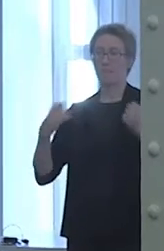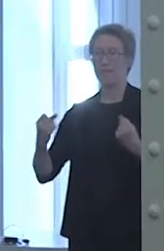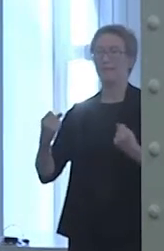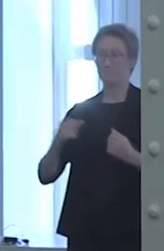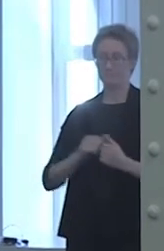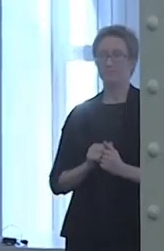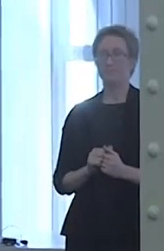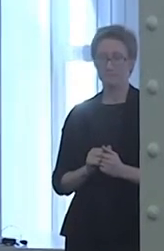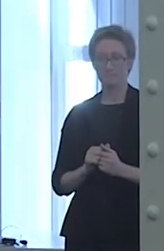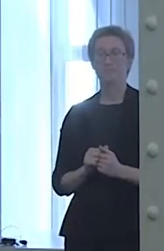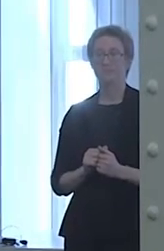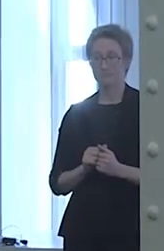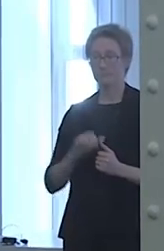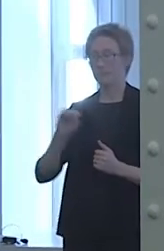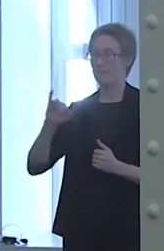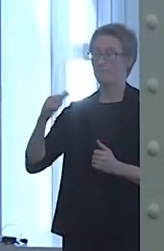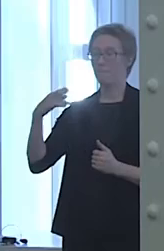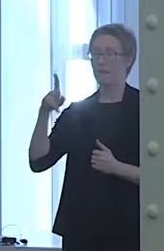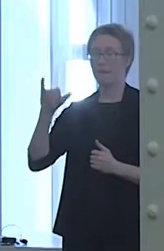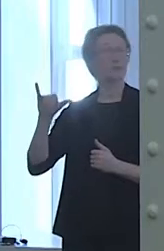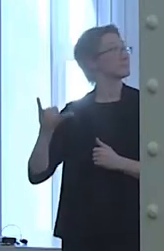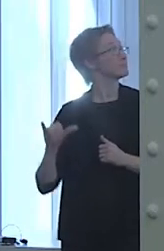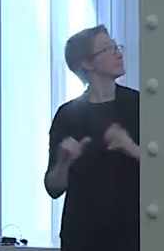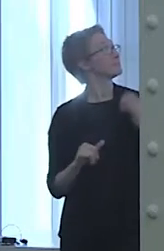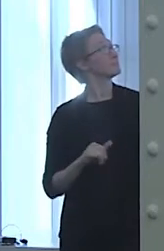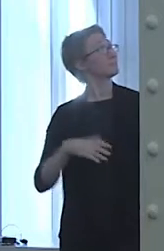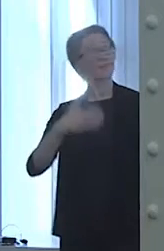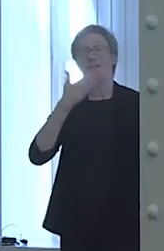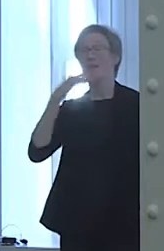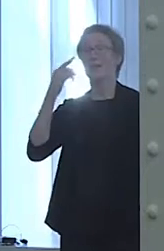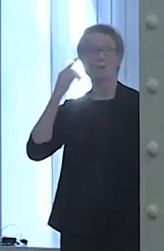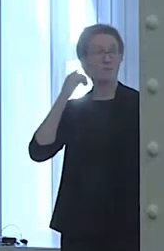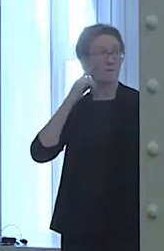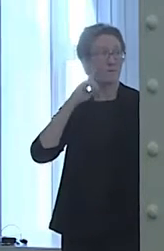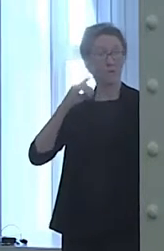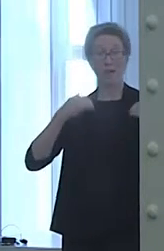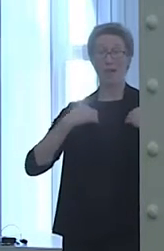Thanks for having me. I'm joining you from Chicago.